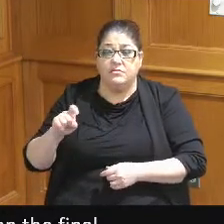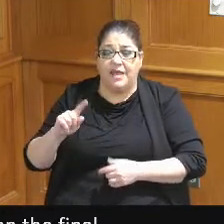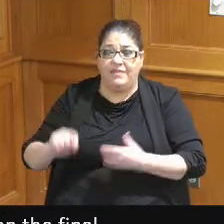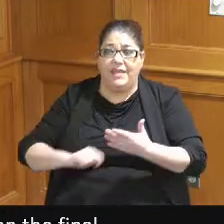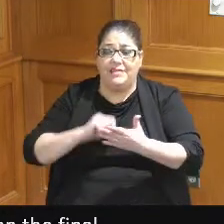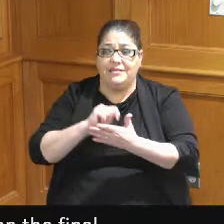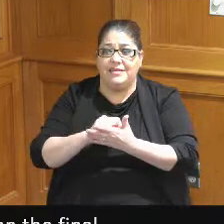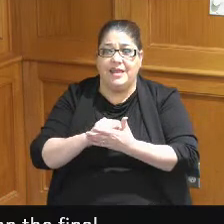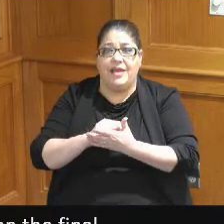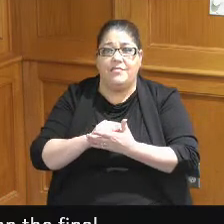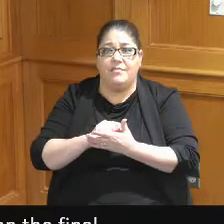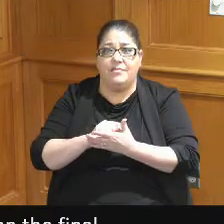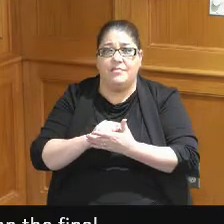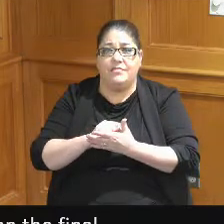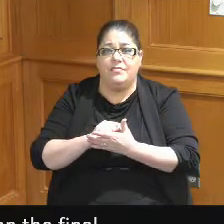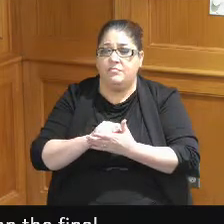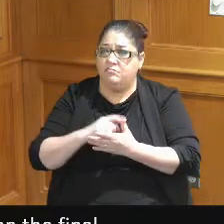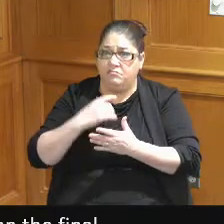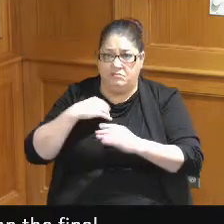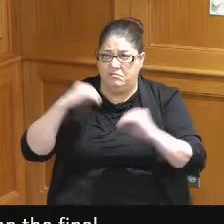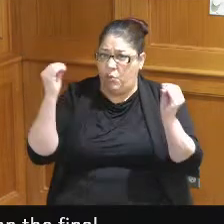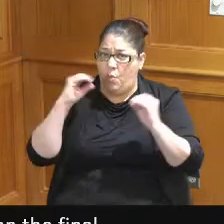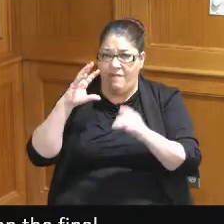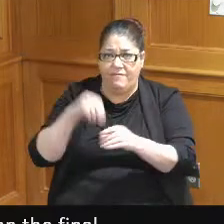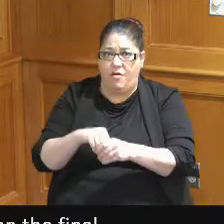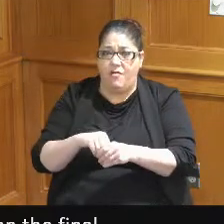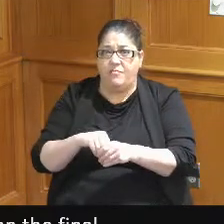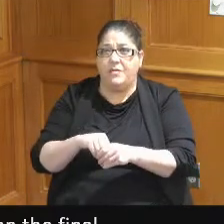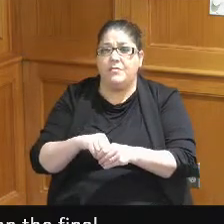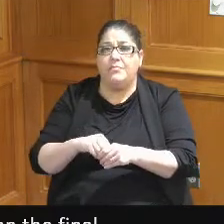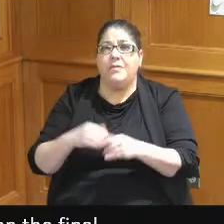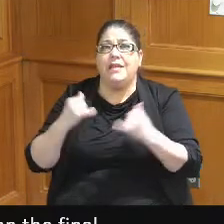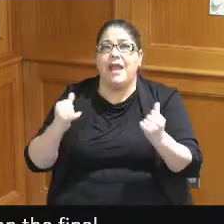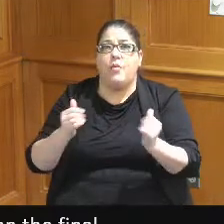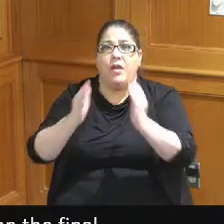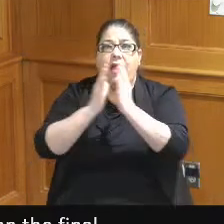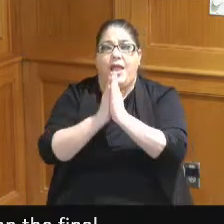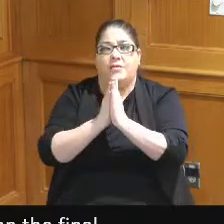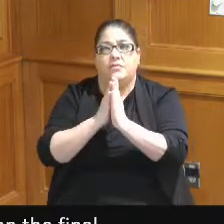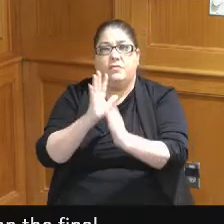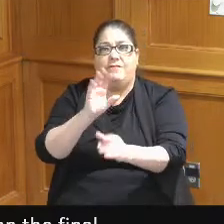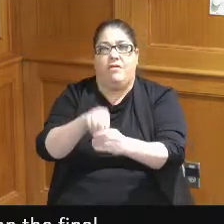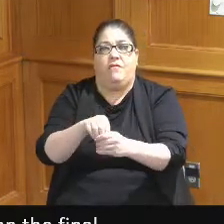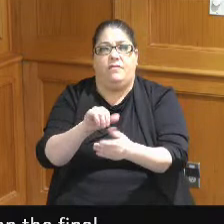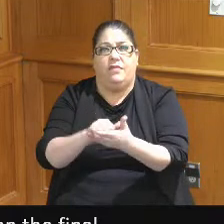was said that we didn't have an involvement but now we are asked to involve you said the garage